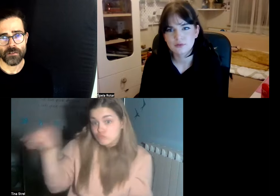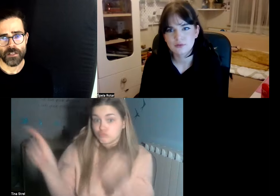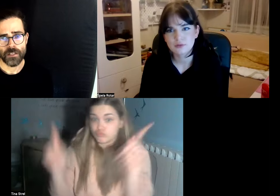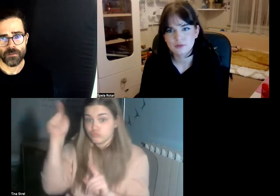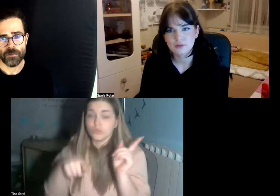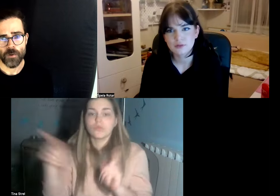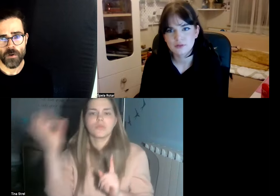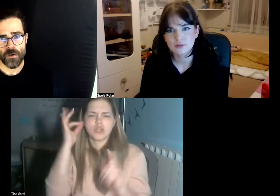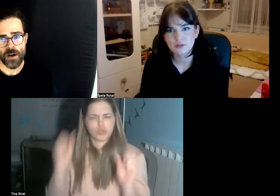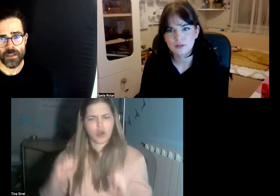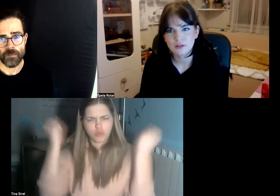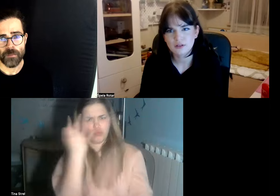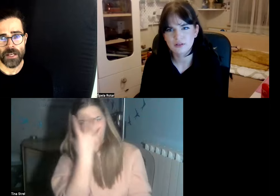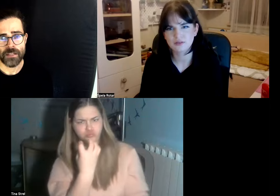for more adaptability